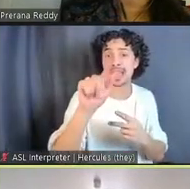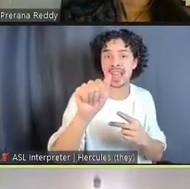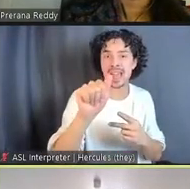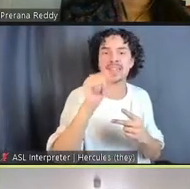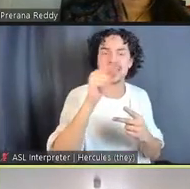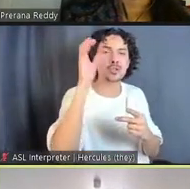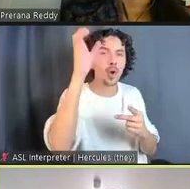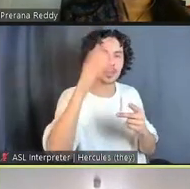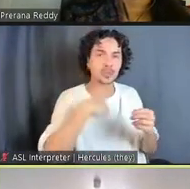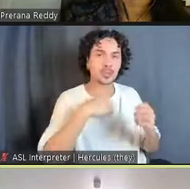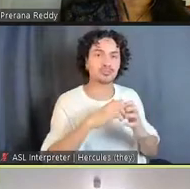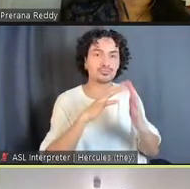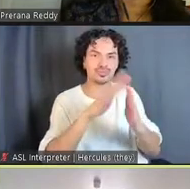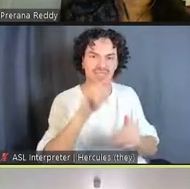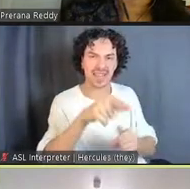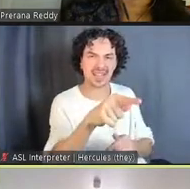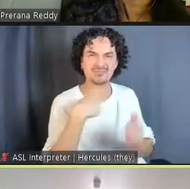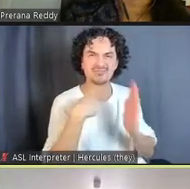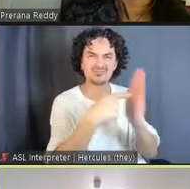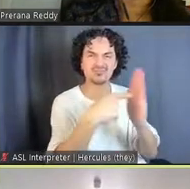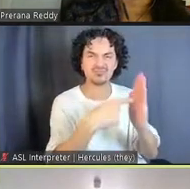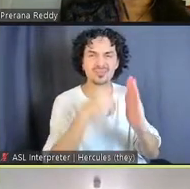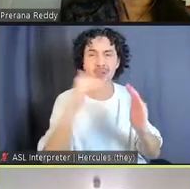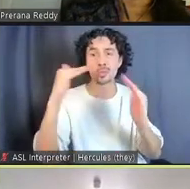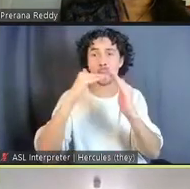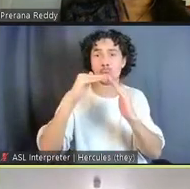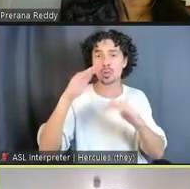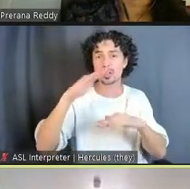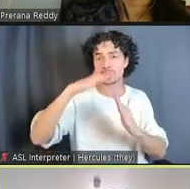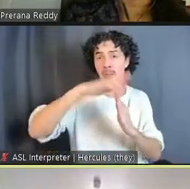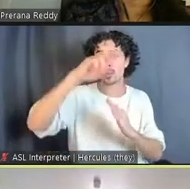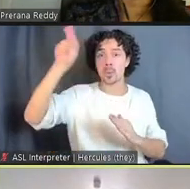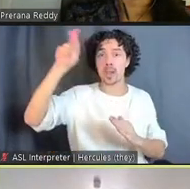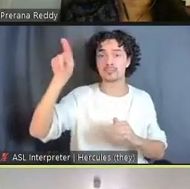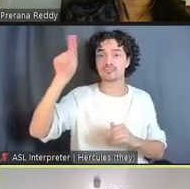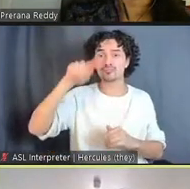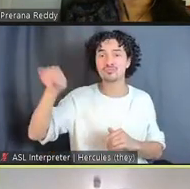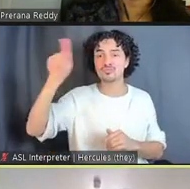So, up in the right-hand corner, you're seeing what the jail used to look like.